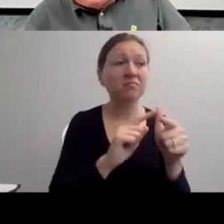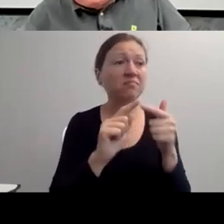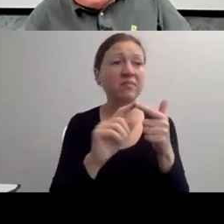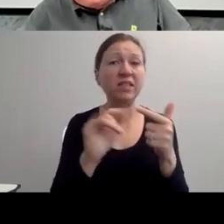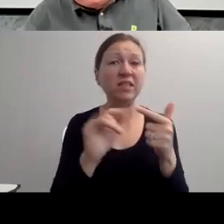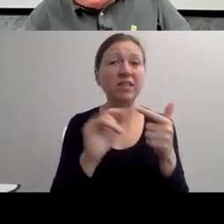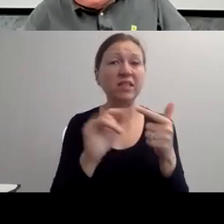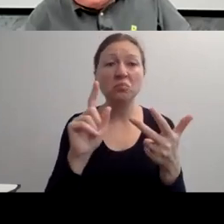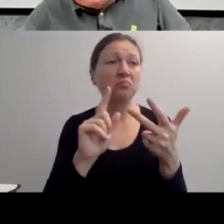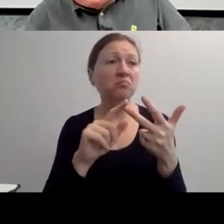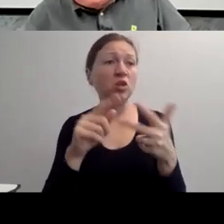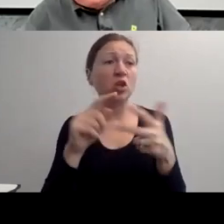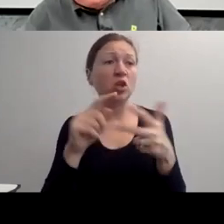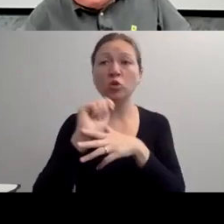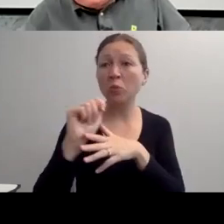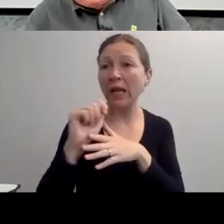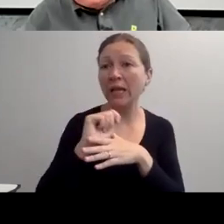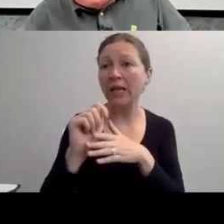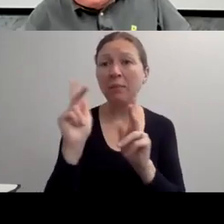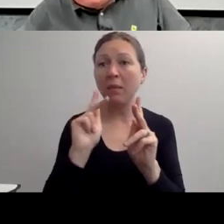TO PARTICIPATE IN COMMUNITY LIFE.